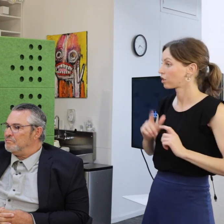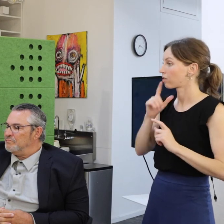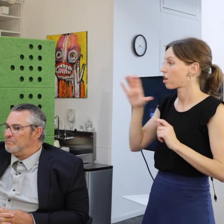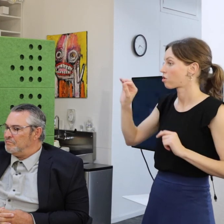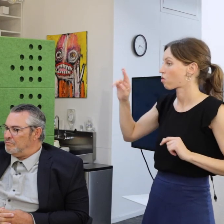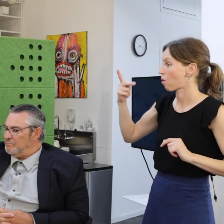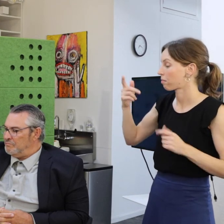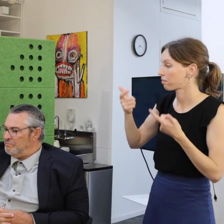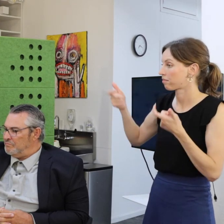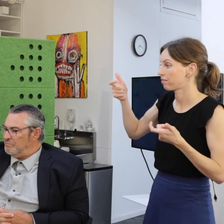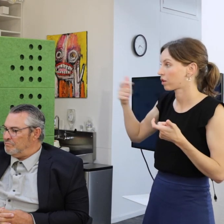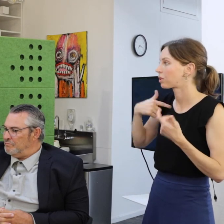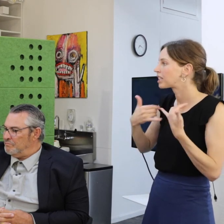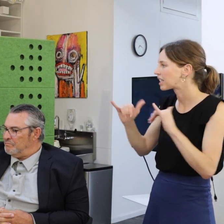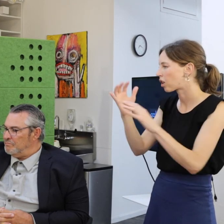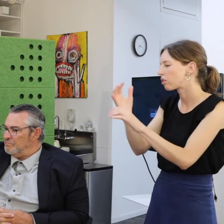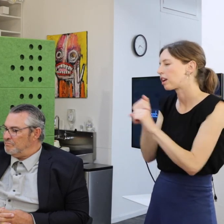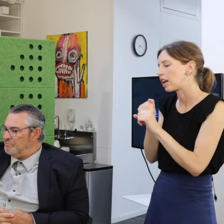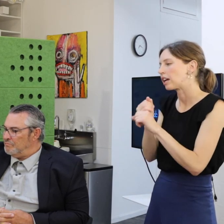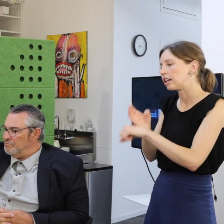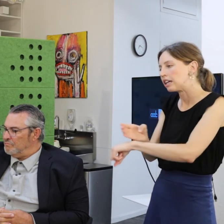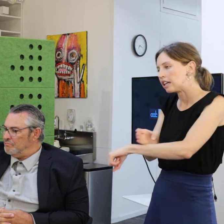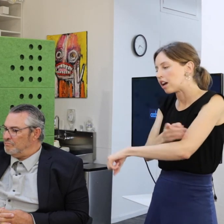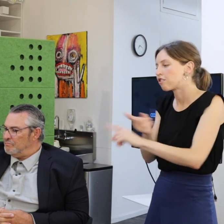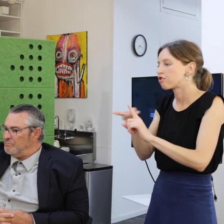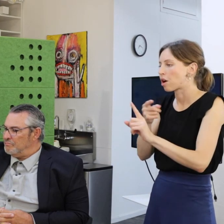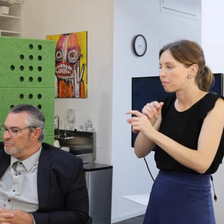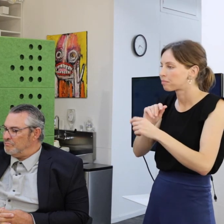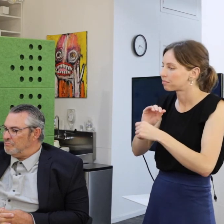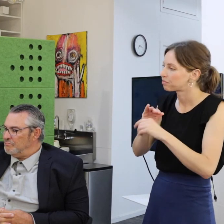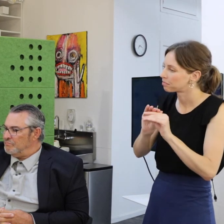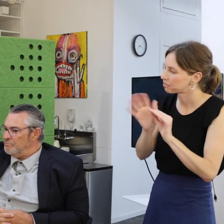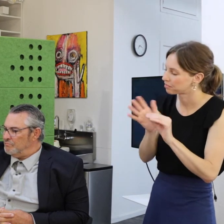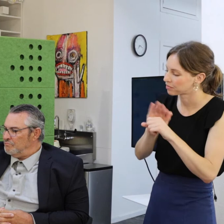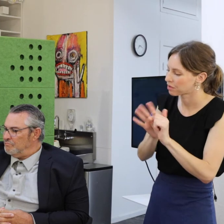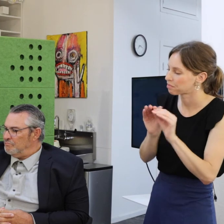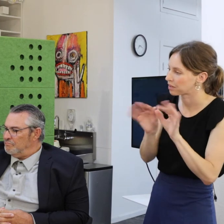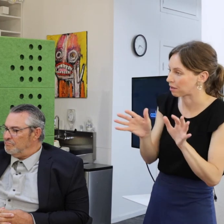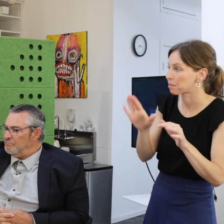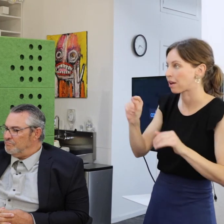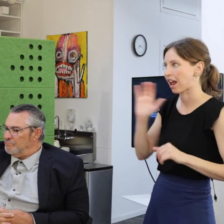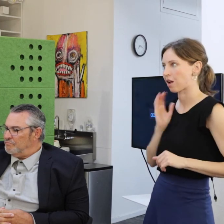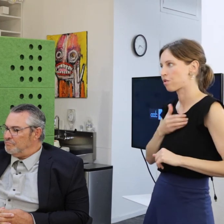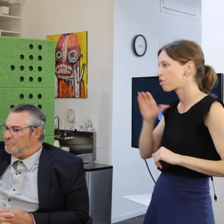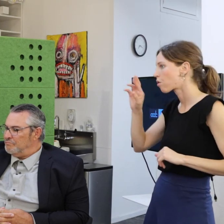And we are still recovering from the pandemic of some of our individuals. But our corporate client bases continue to grow.